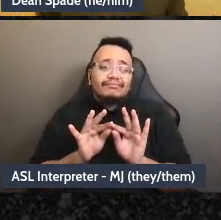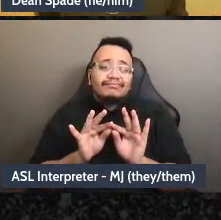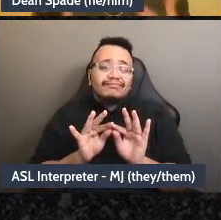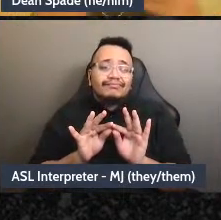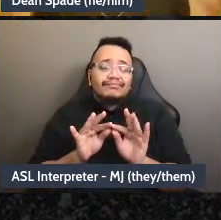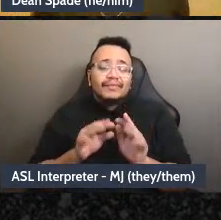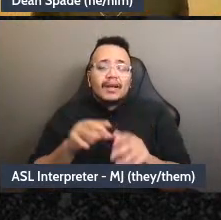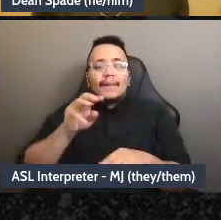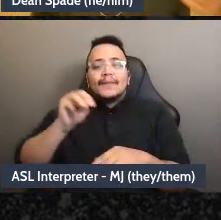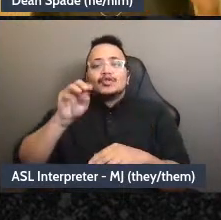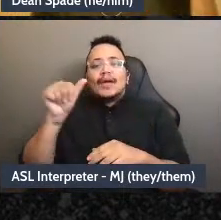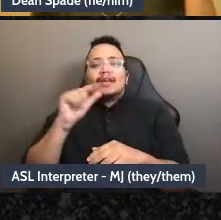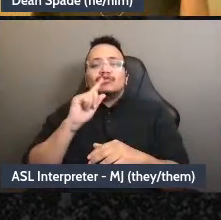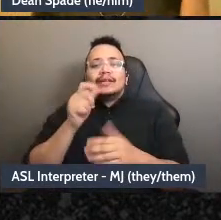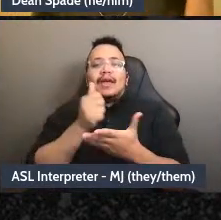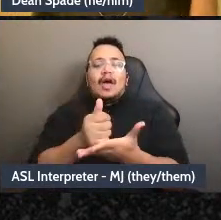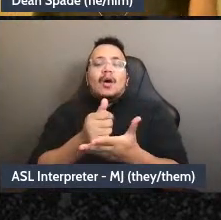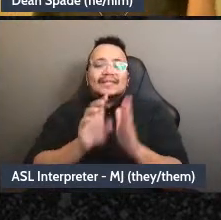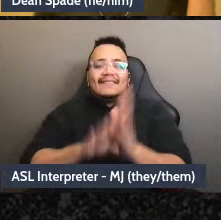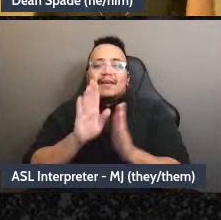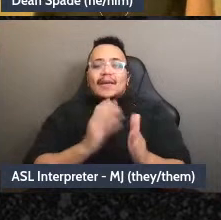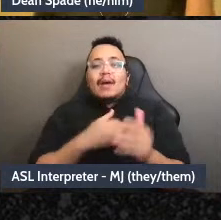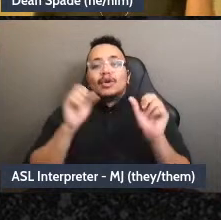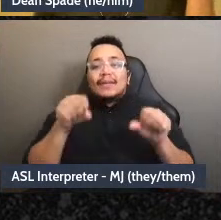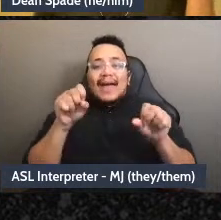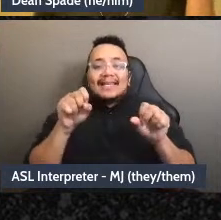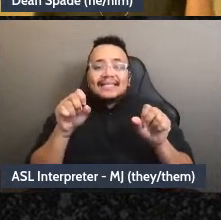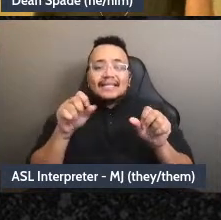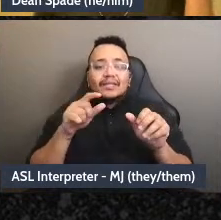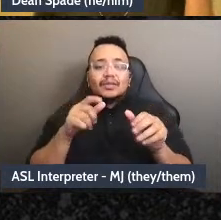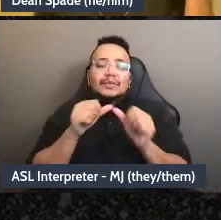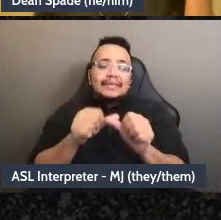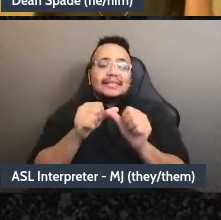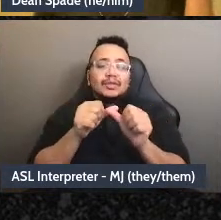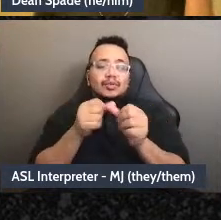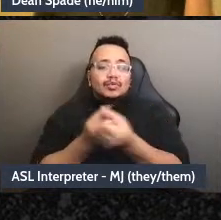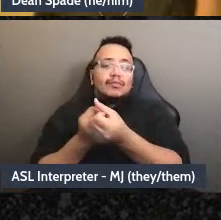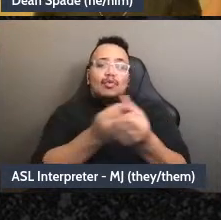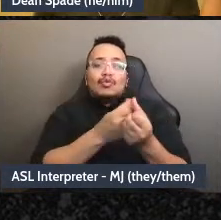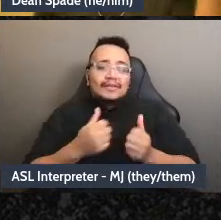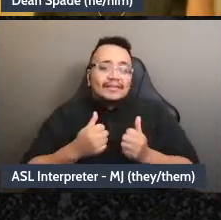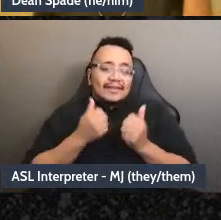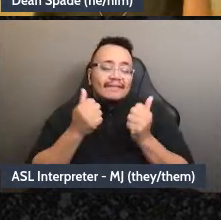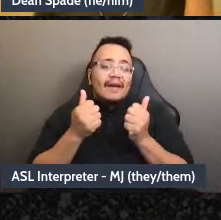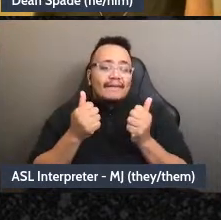building capacity to meet survival needs and build bigger mobilizations.